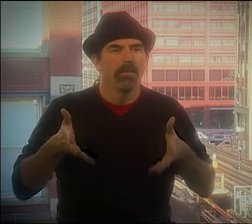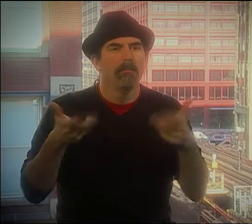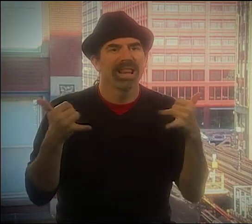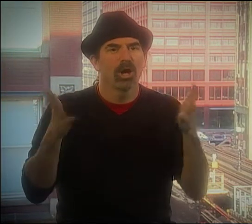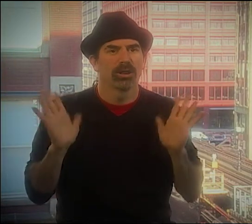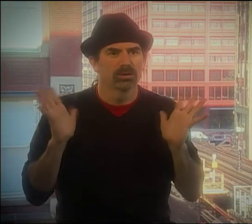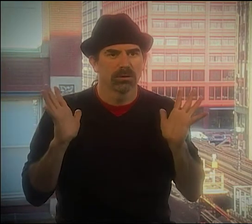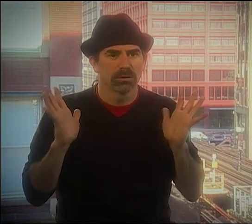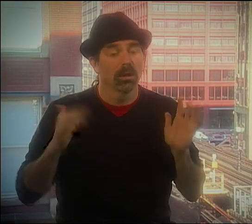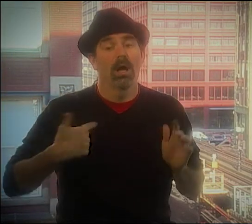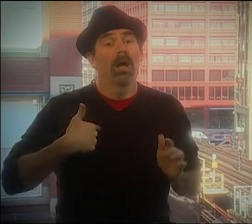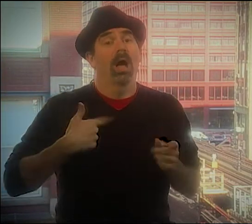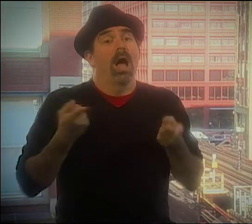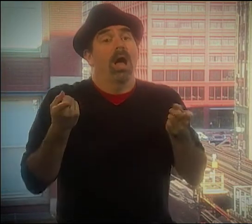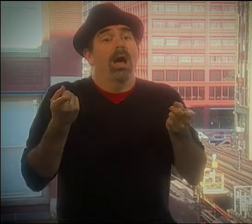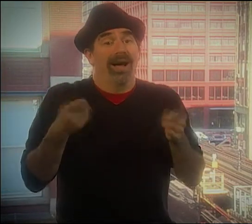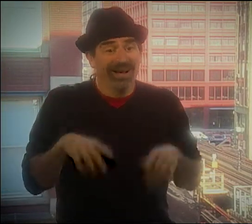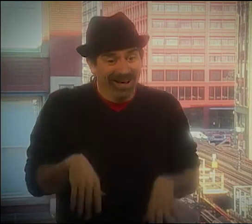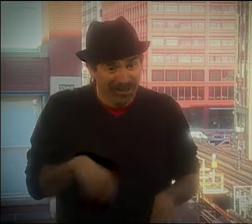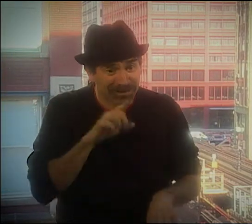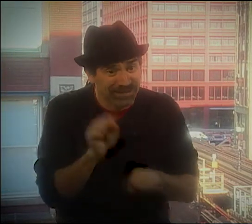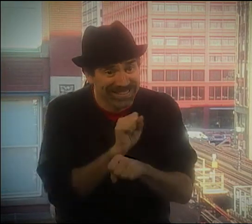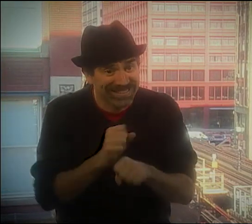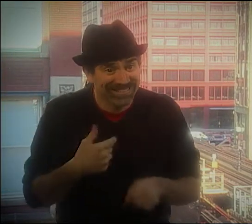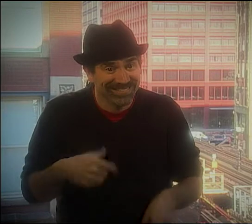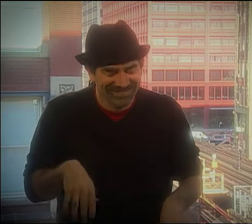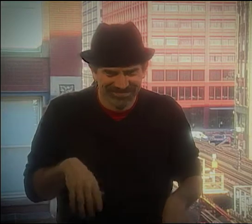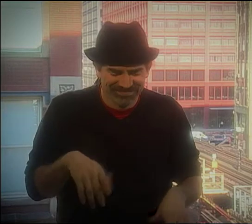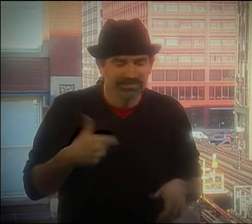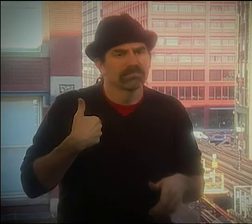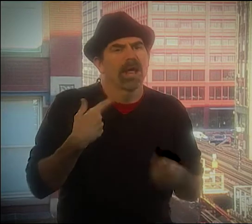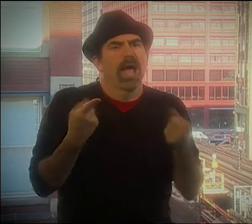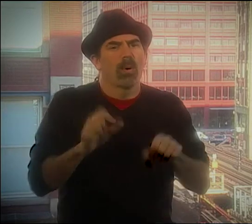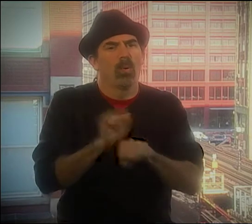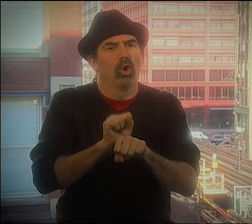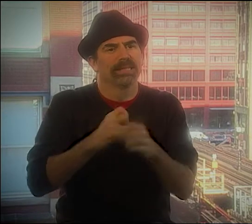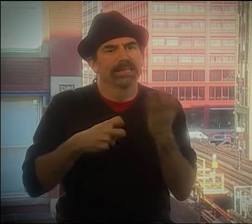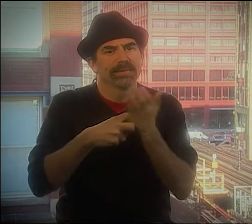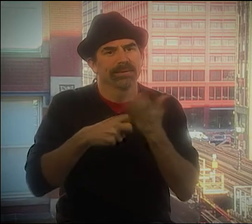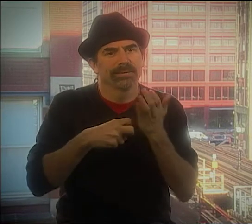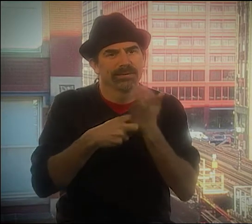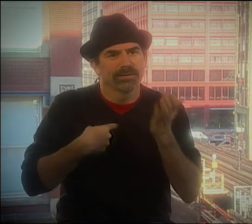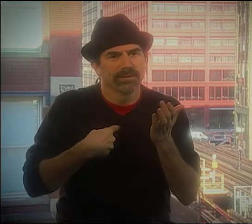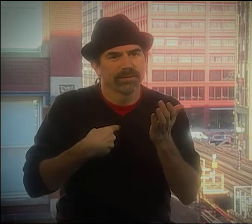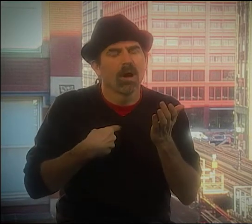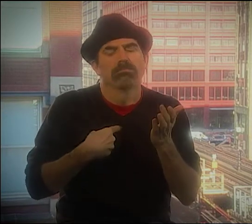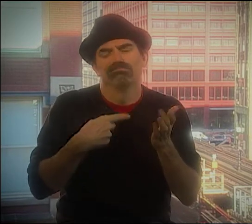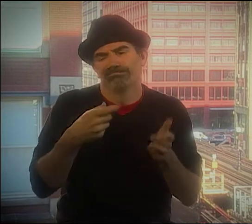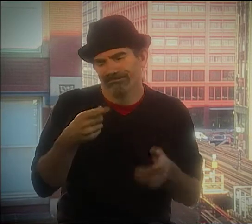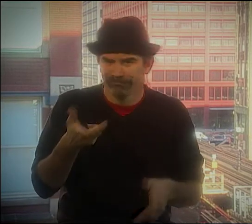ALL THE OTHER STUDENTS HAD GONE HOME, LEAVING JUST ME. I WAS WORKING TICKET SALES.